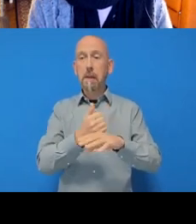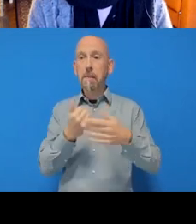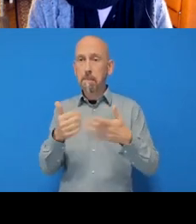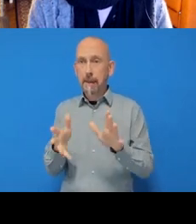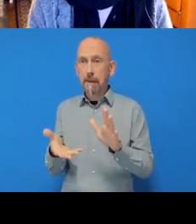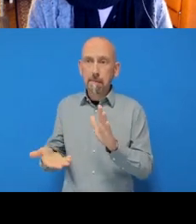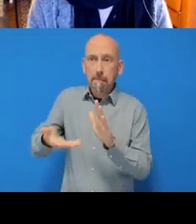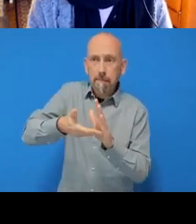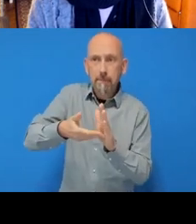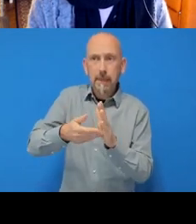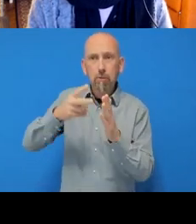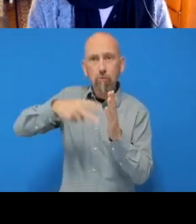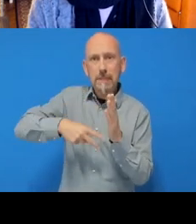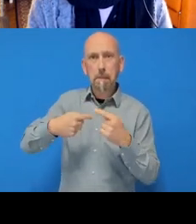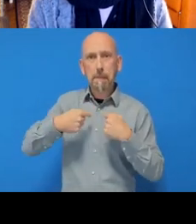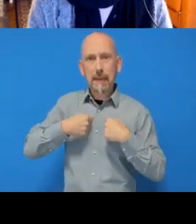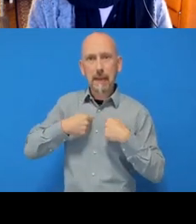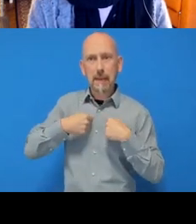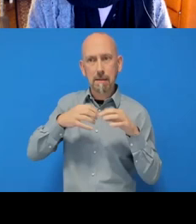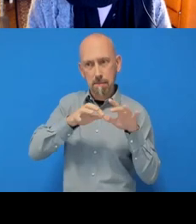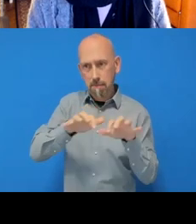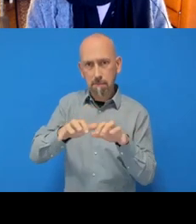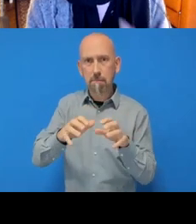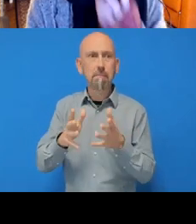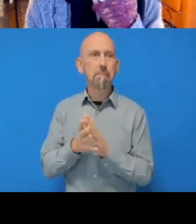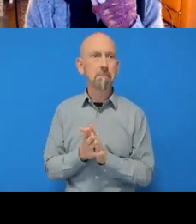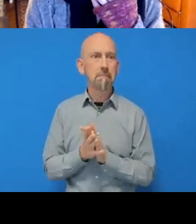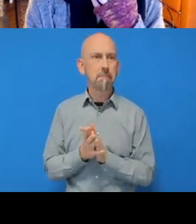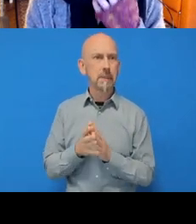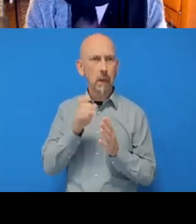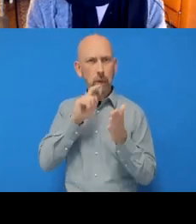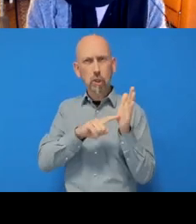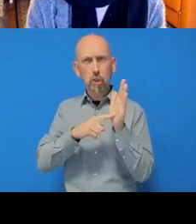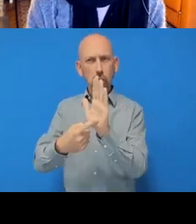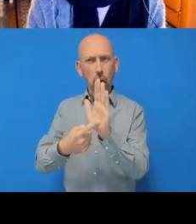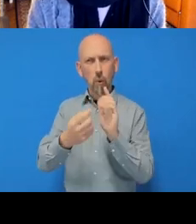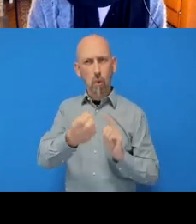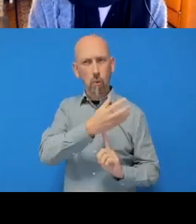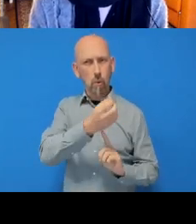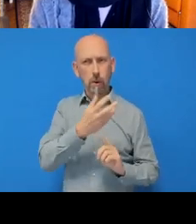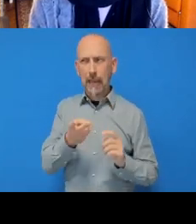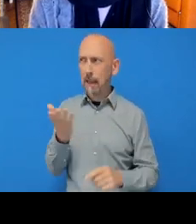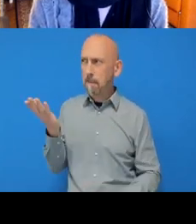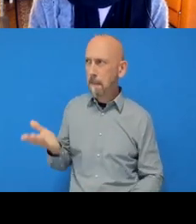I’m just gonna show you all the steps again, so if people want to catch up, you can do that.